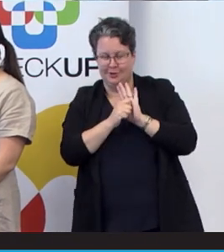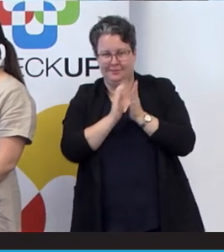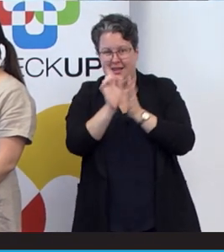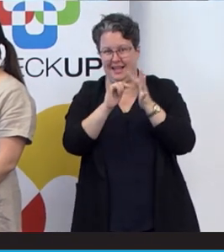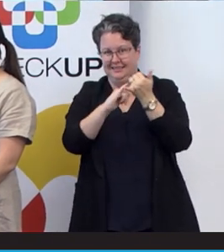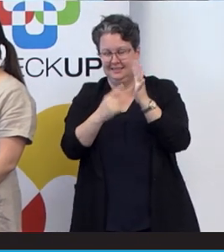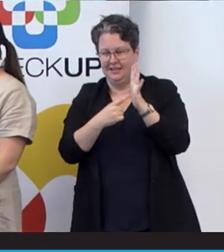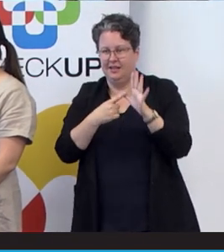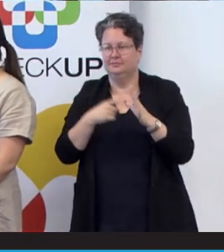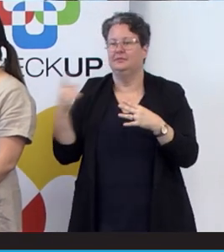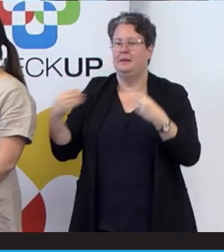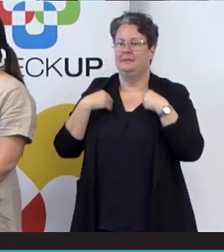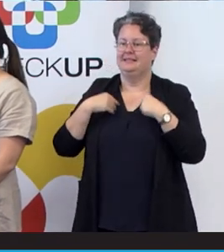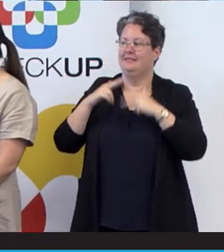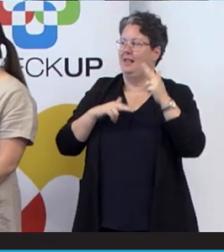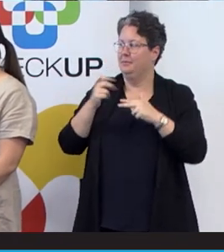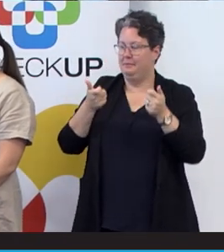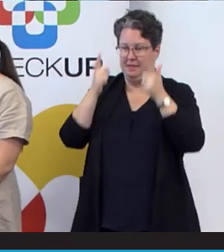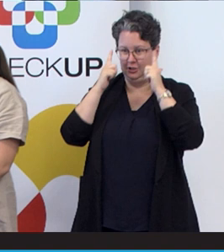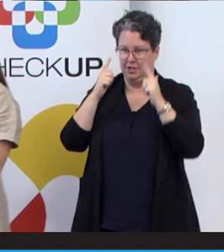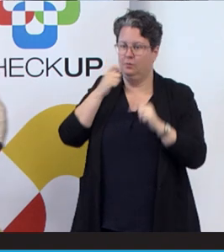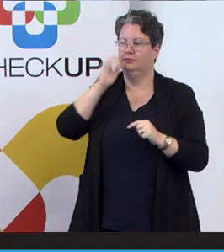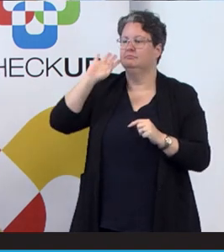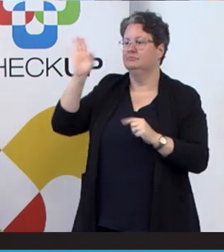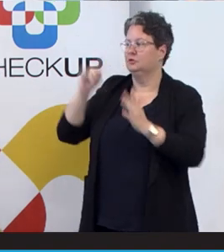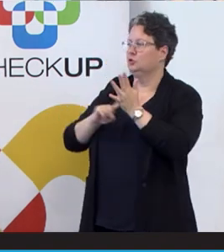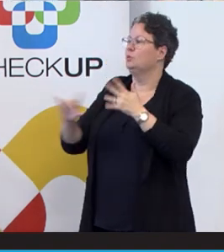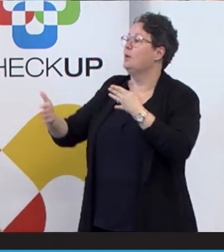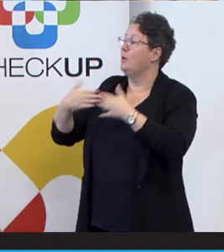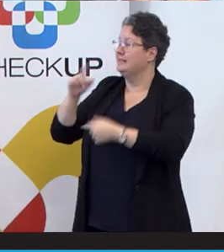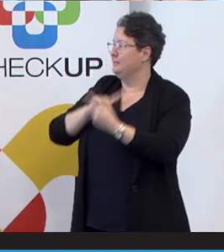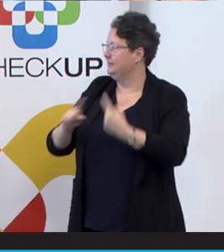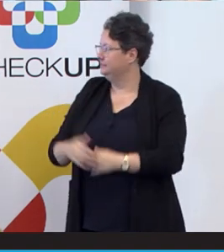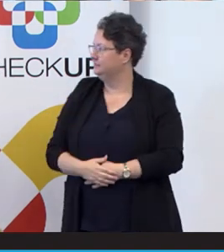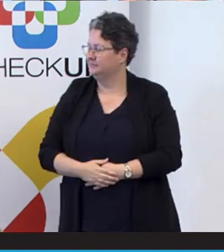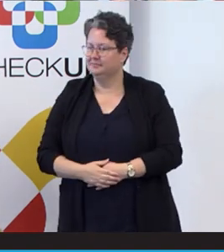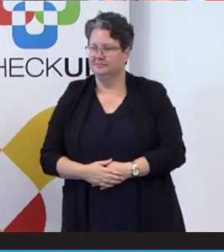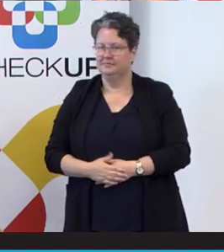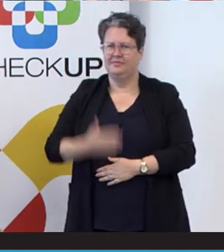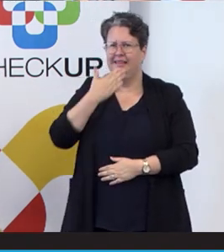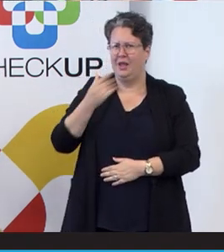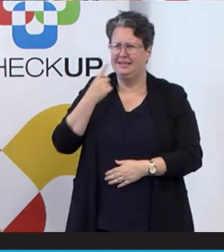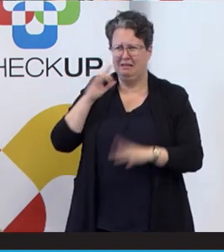business development manager and would like say a few words just to close the meeting. Thank you. I actually said don't worry about just saying a few words,